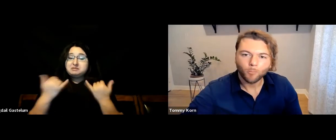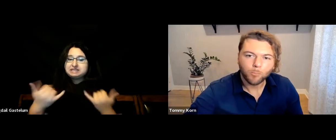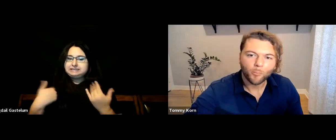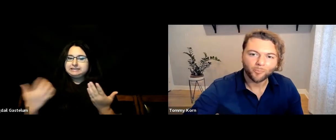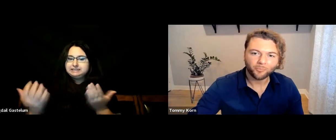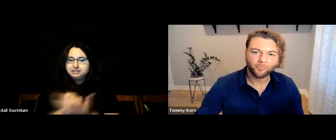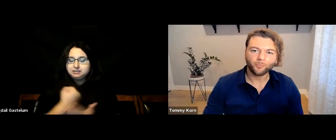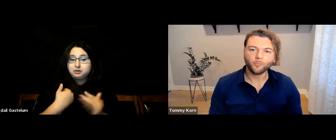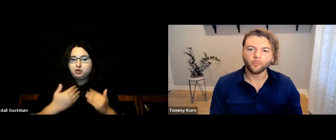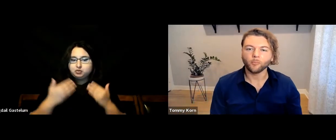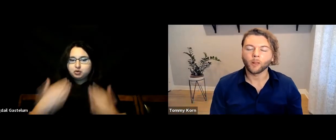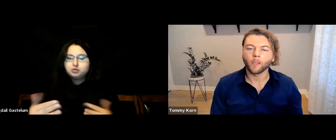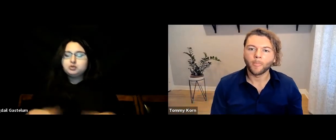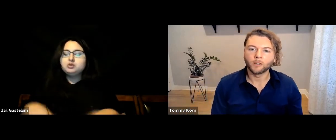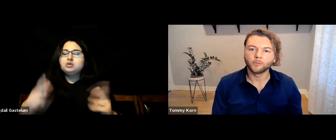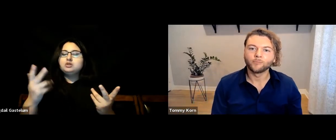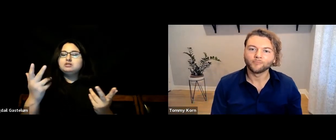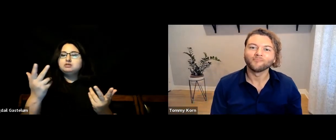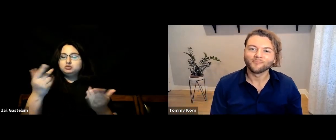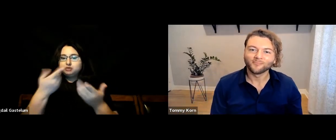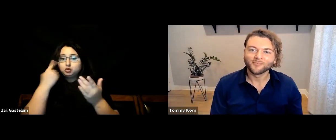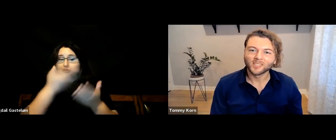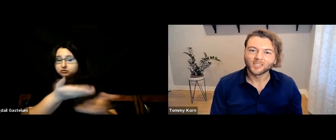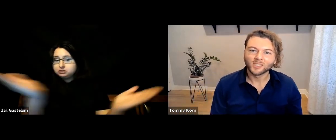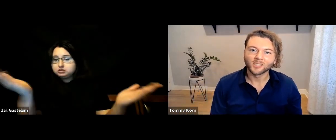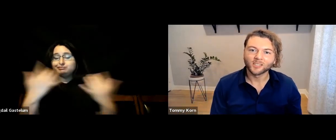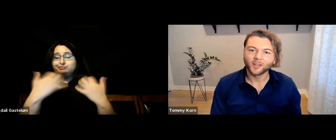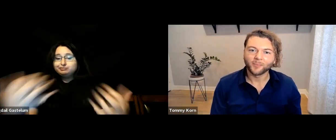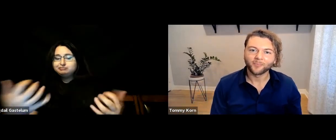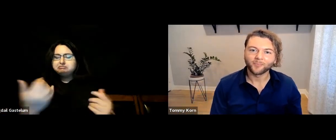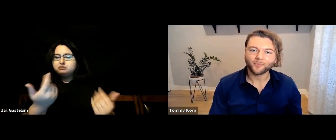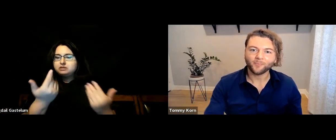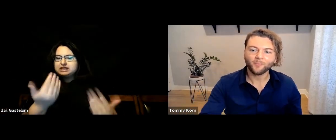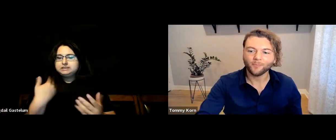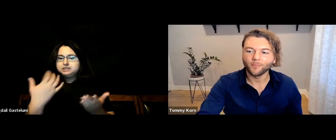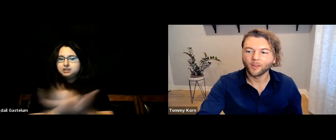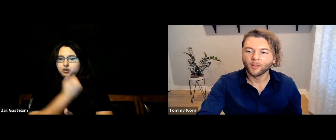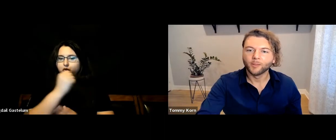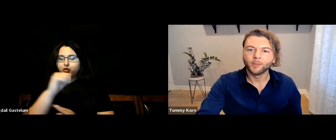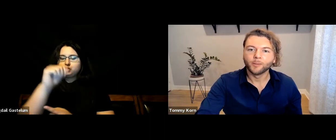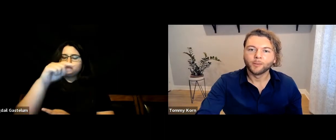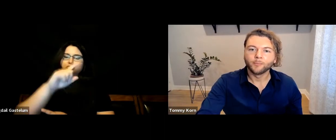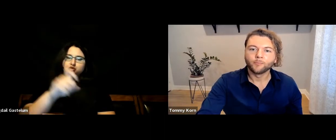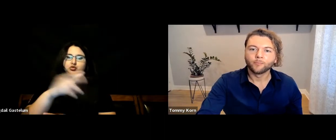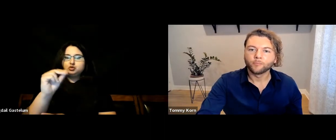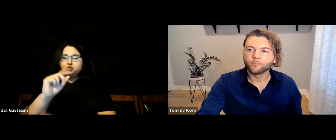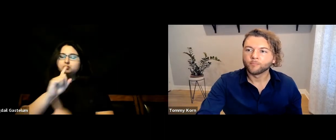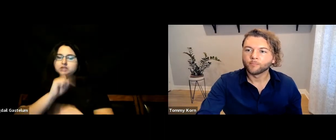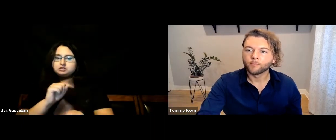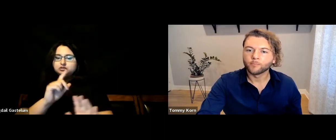We’ll go ahead and move on to the next part and open it up to our audience for Q&A.